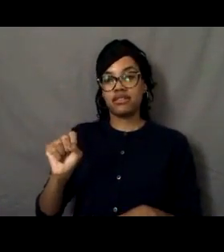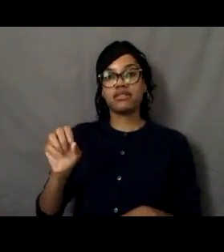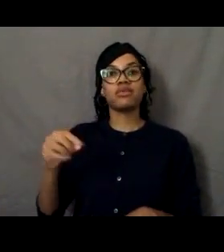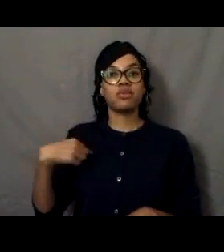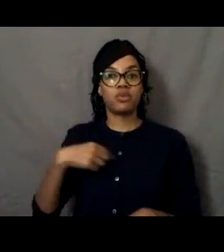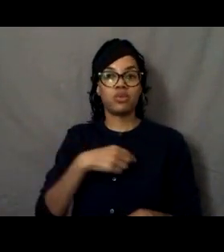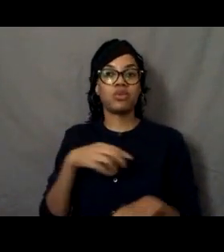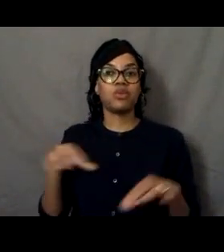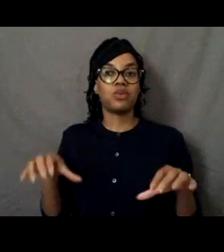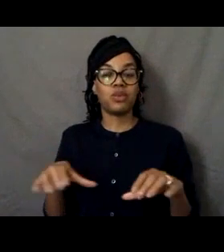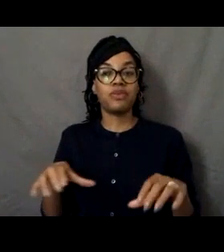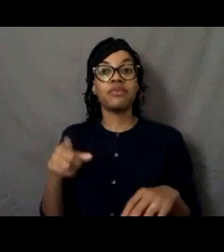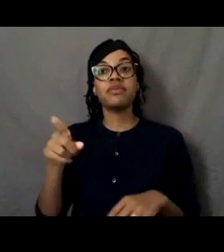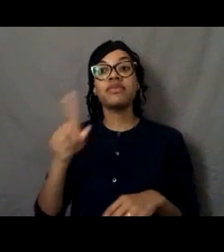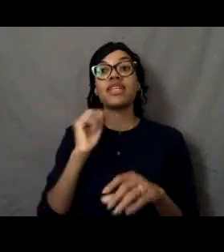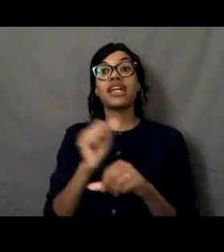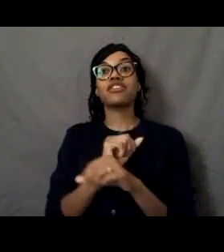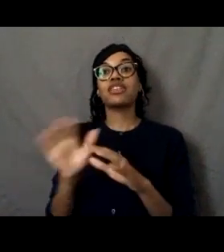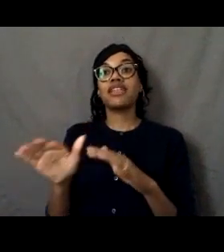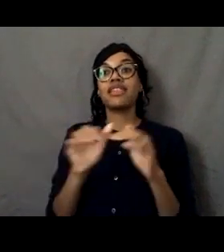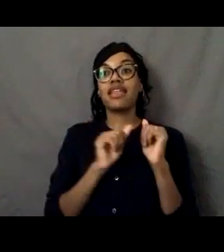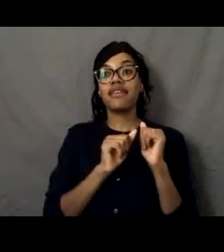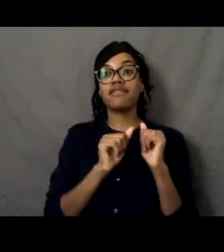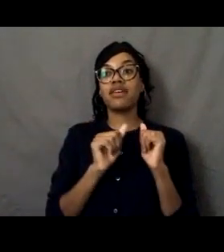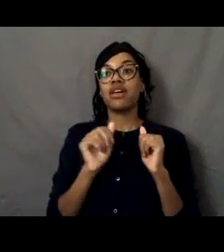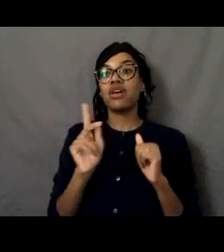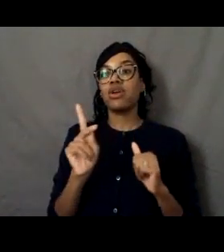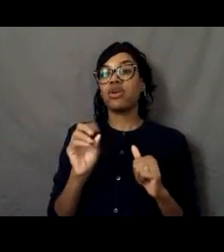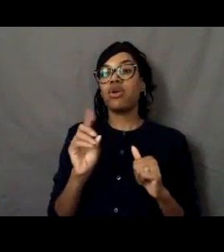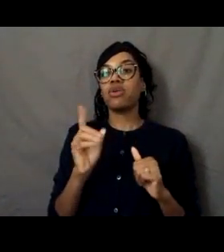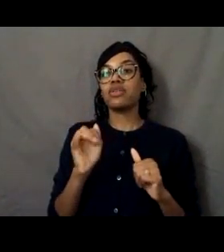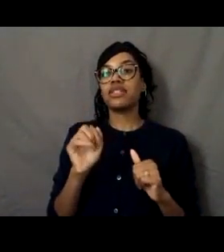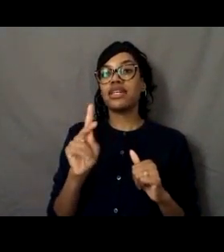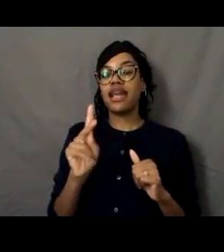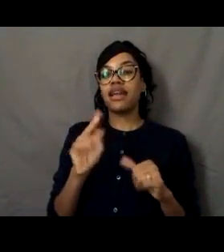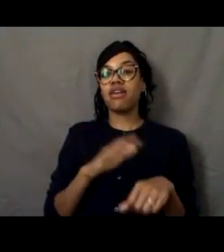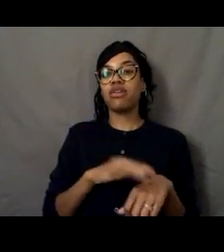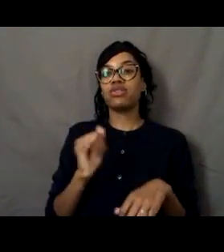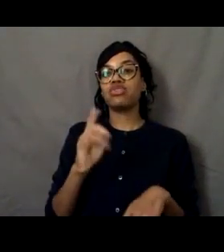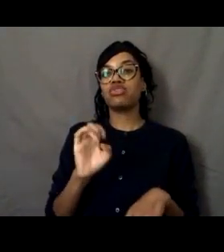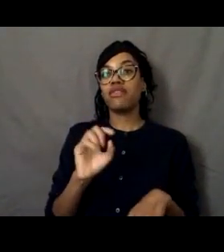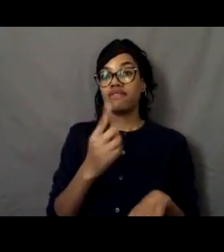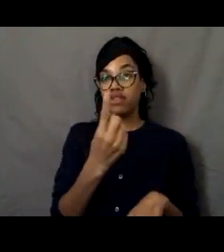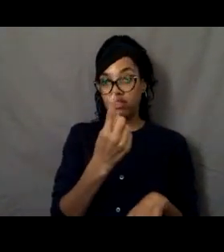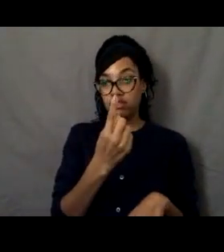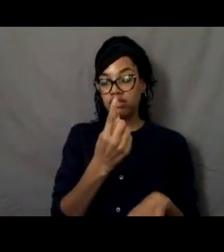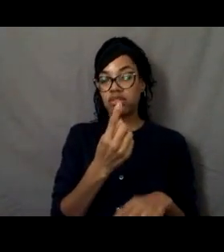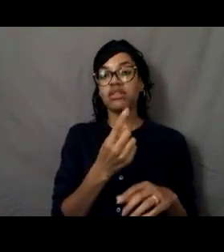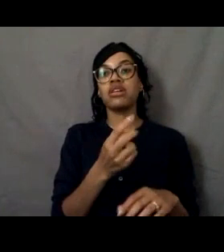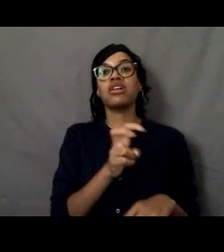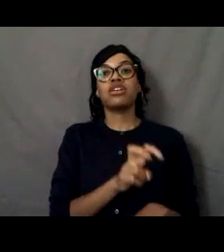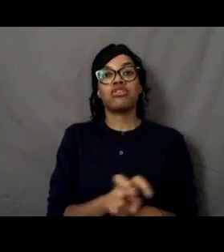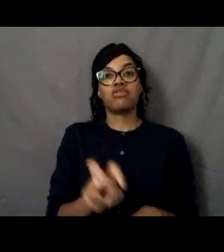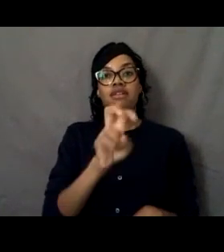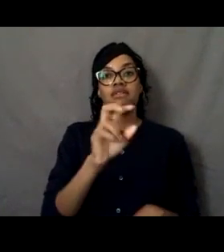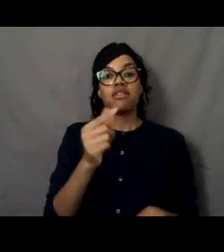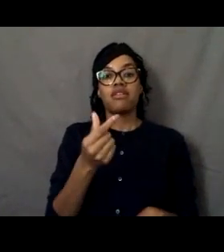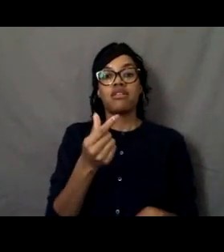on June 1st to start the first leg of the Summer Gulf of Alaska Wildlife Pollock Project.